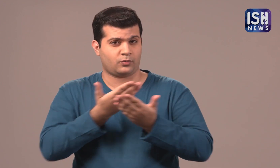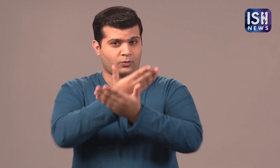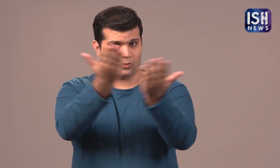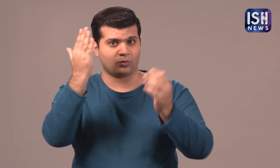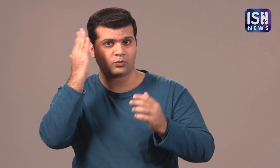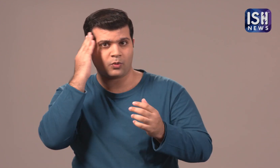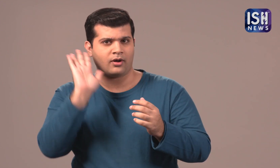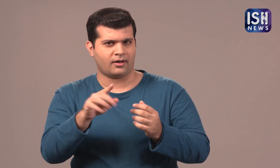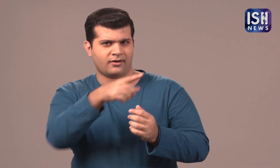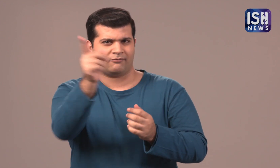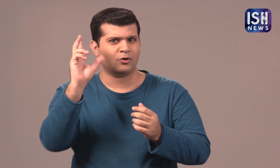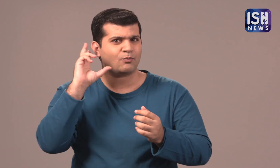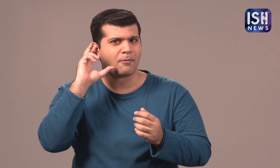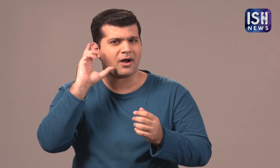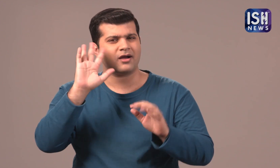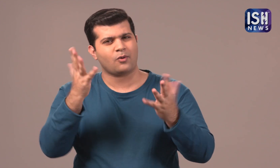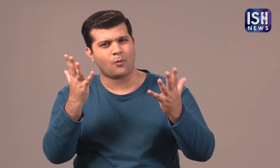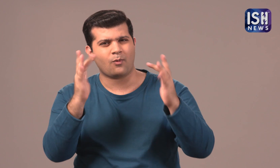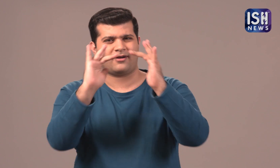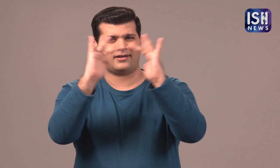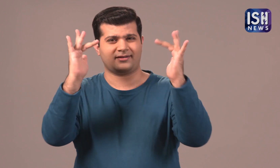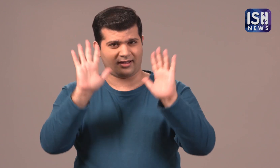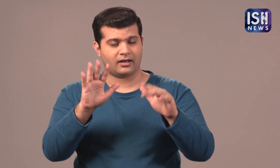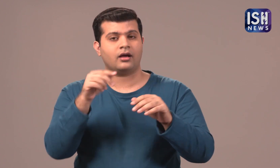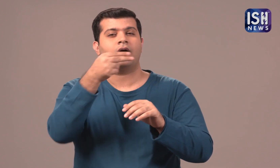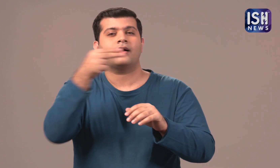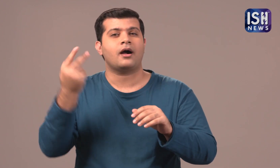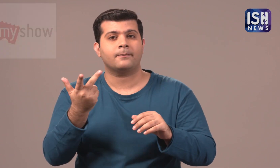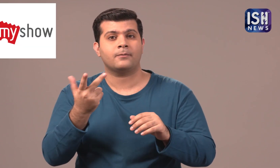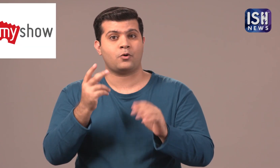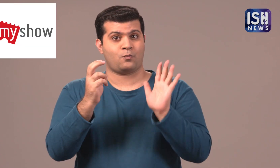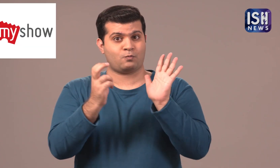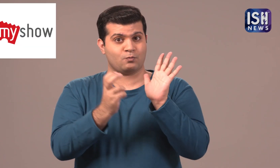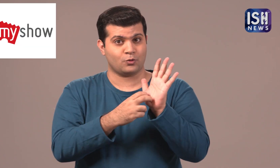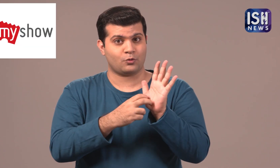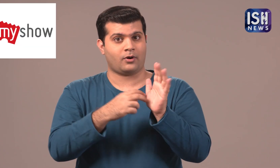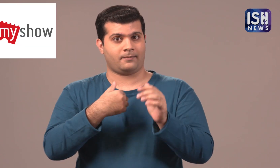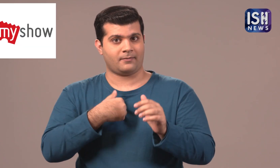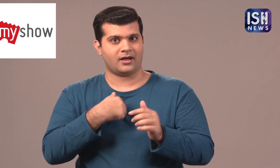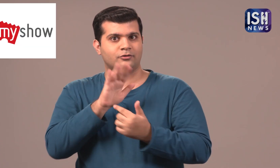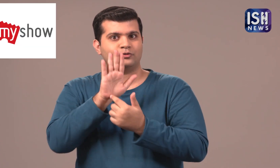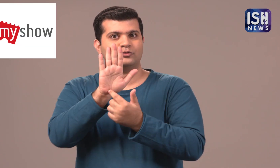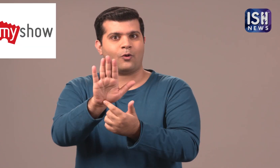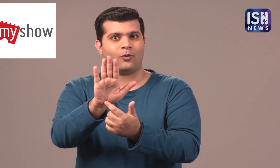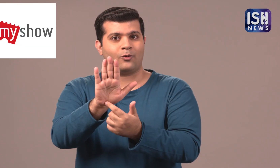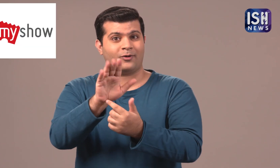You all must be knowing about the mobile App and Website called BookMyShow.